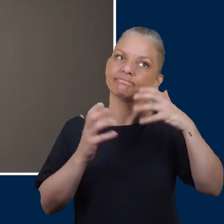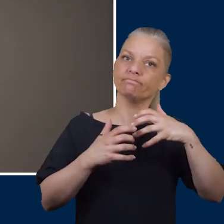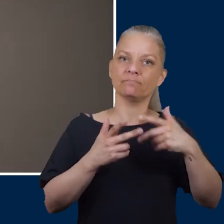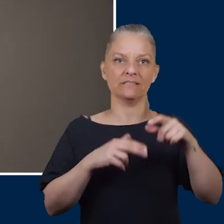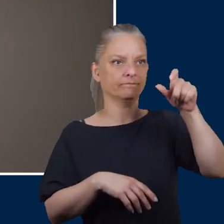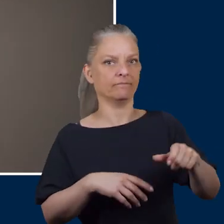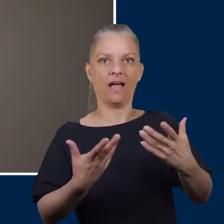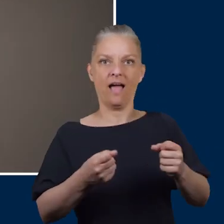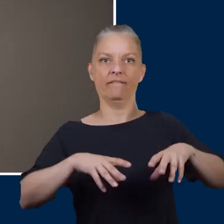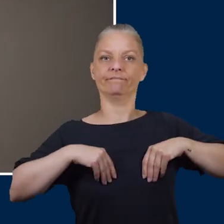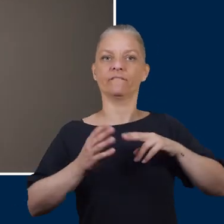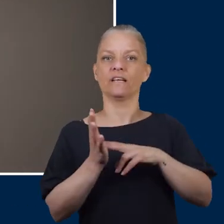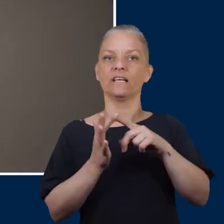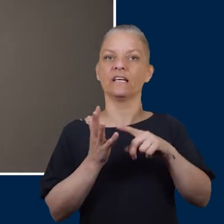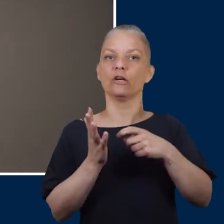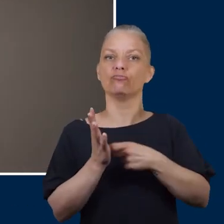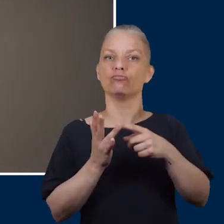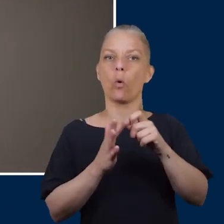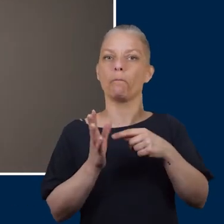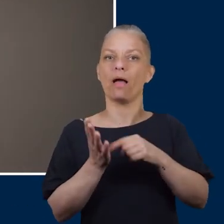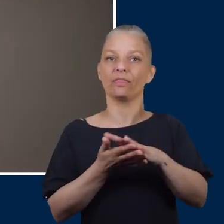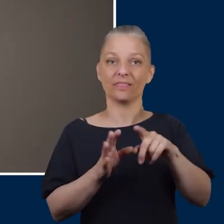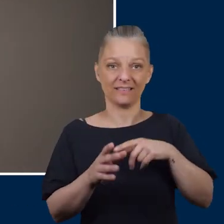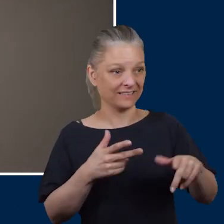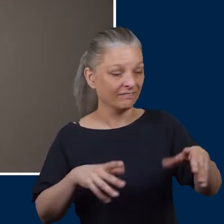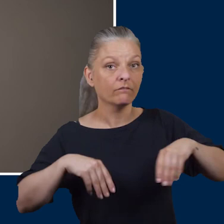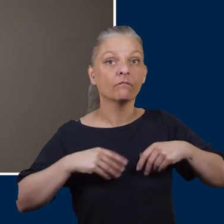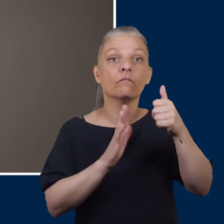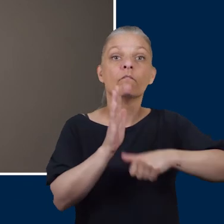This may occur if a person has neuropathy. They may get a wound in their foot that they are